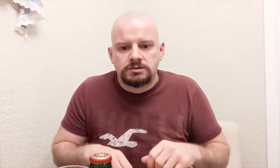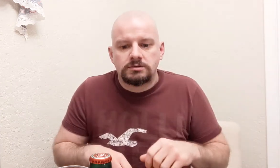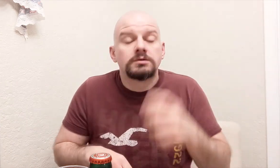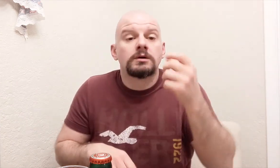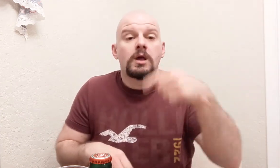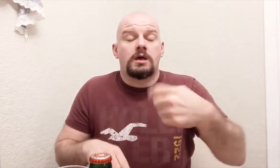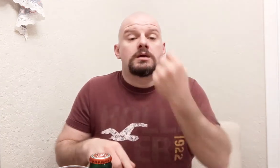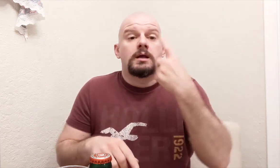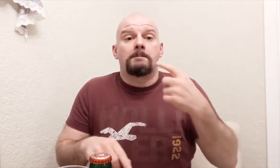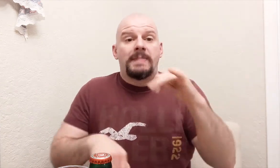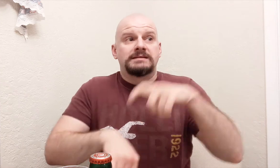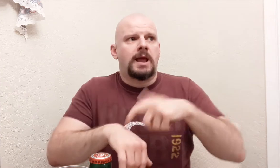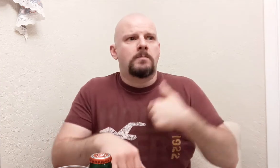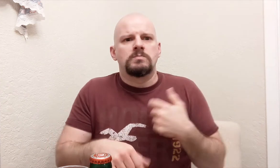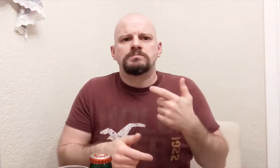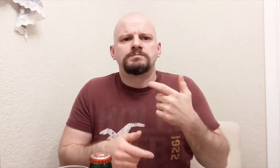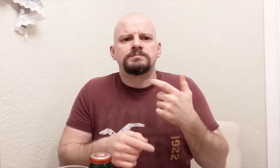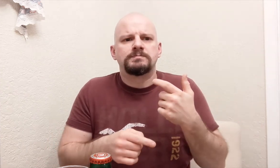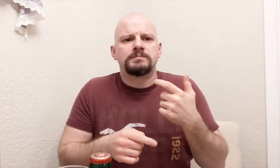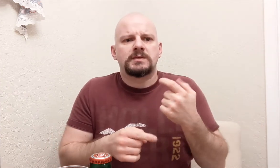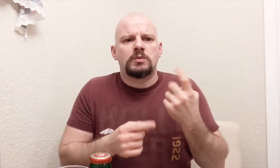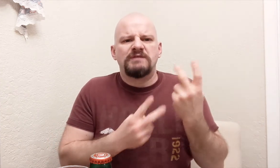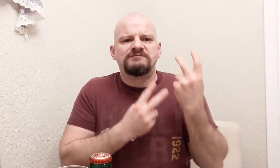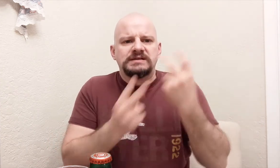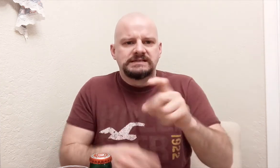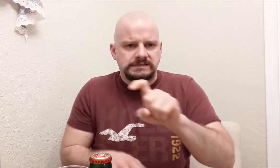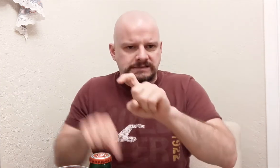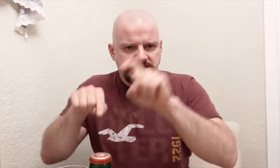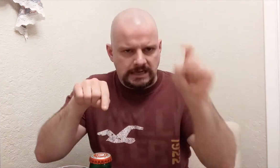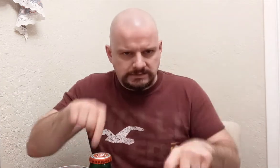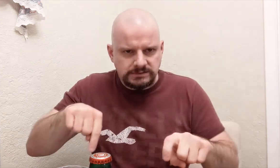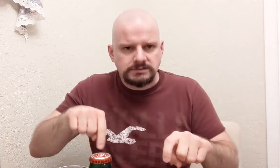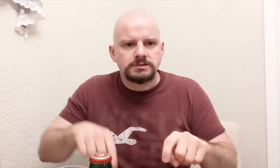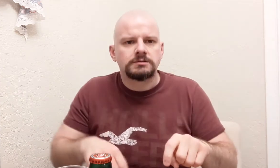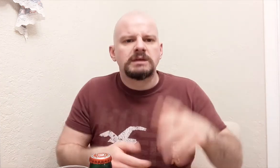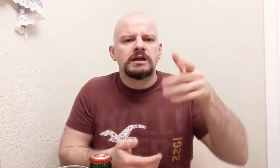I'm visiting Texas at this time and